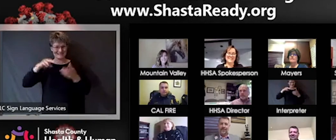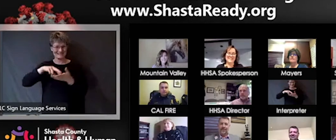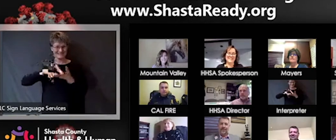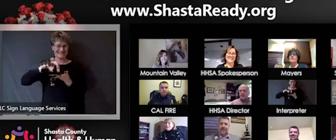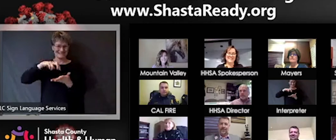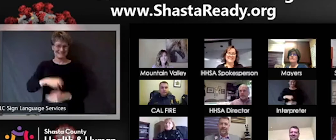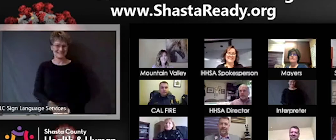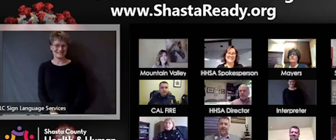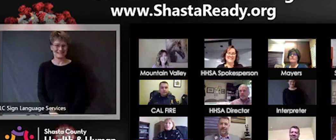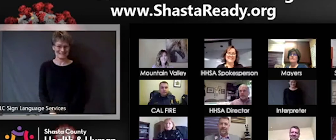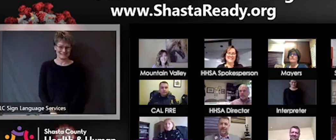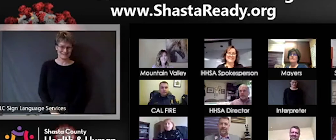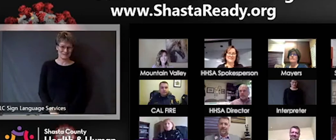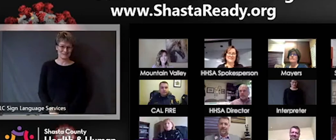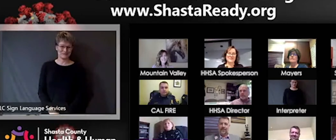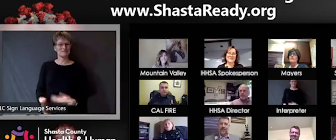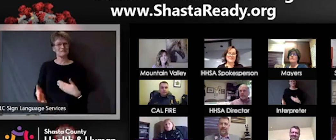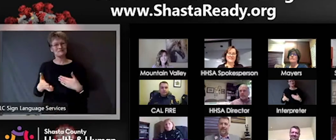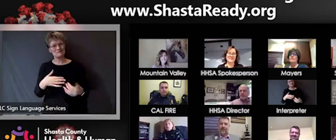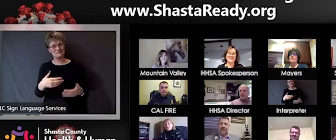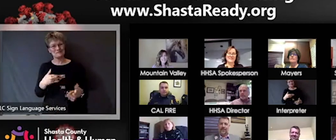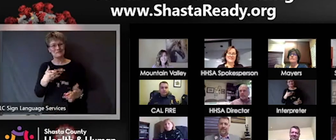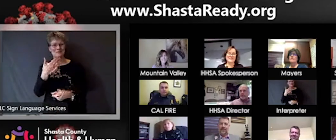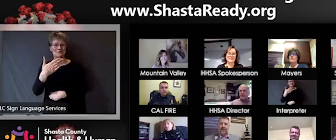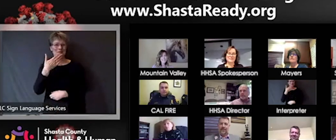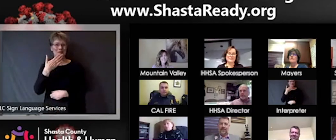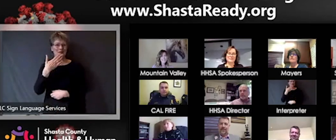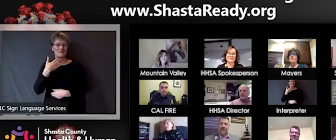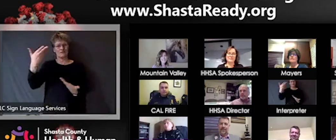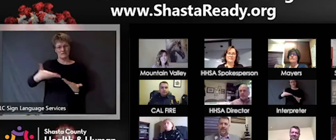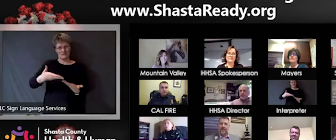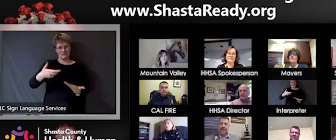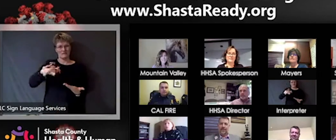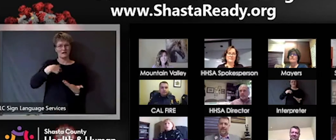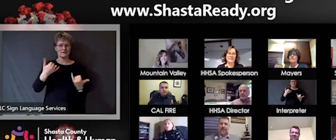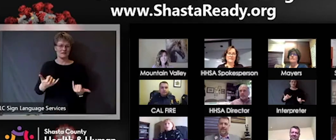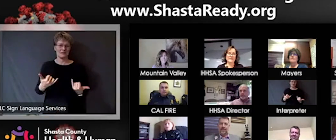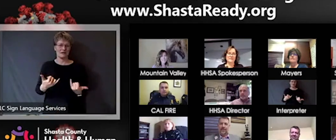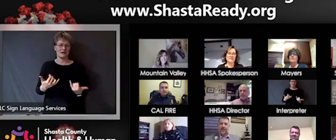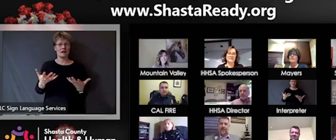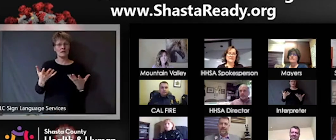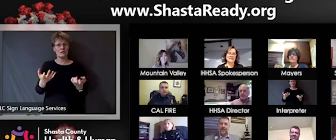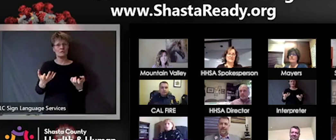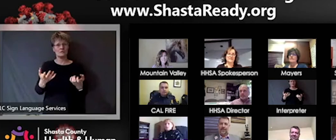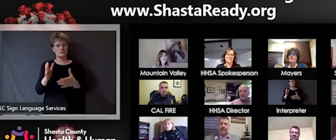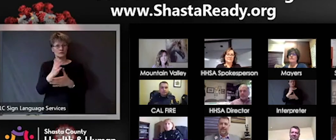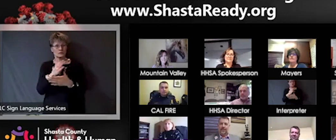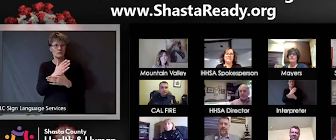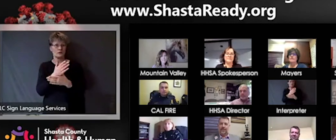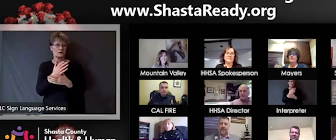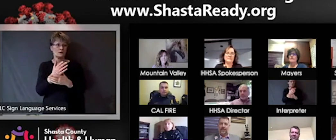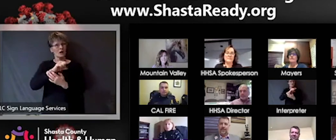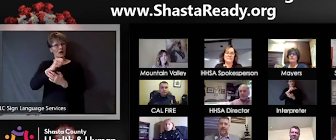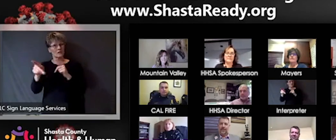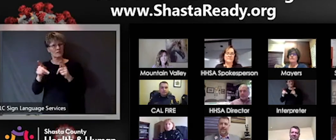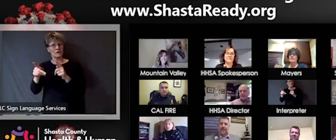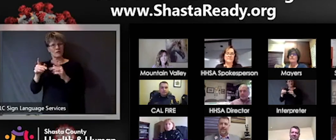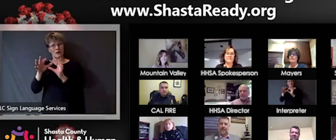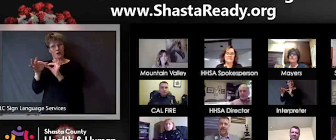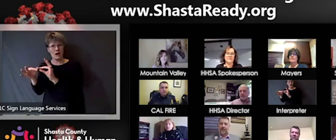Anyway, thank you, thanks for having me. I wanted to echo what people said earlier is I think this is gonna be a marathon and not a sprint